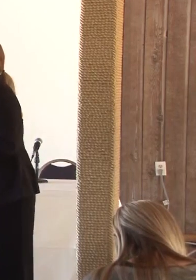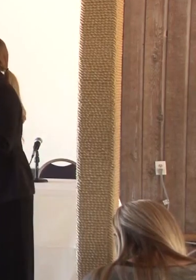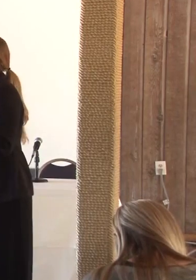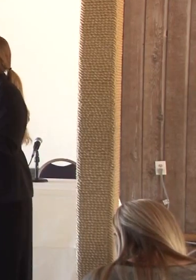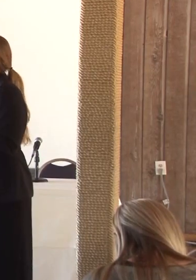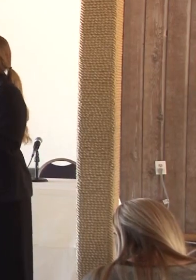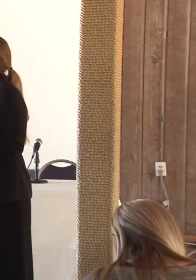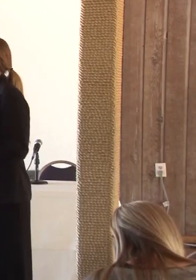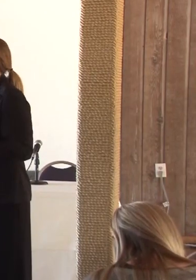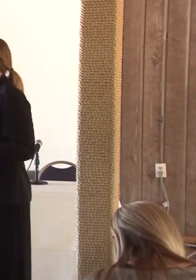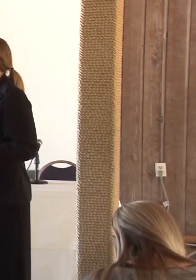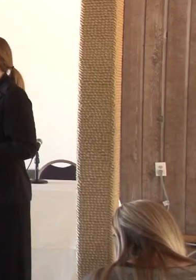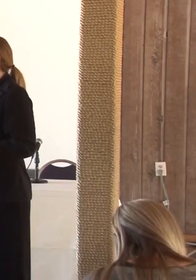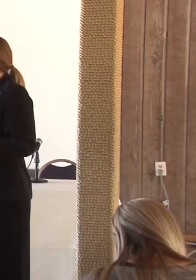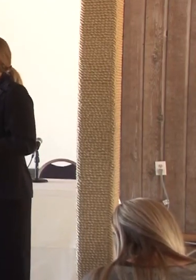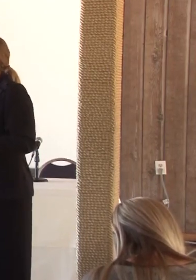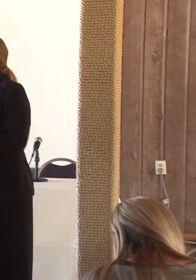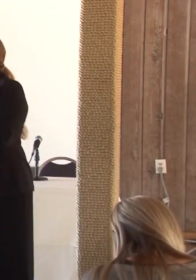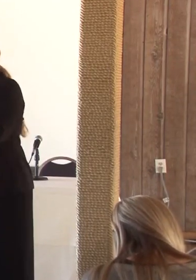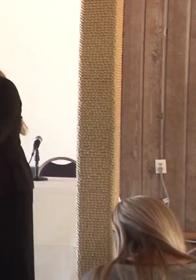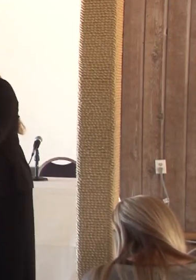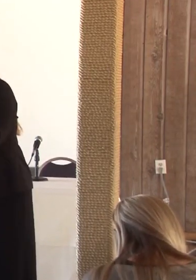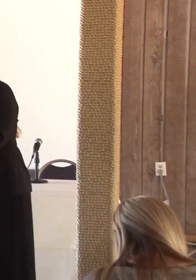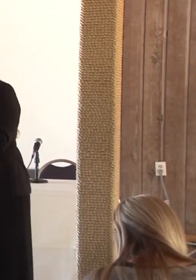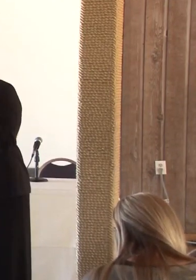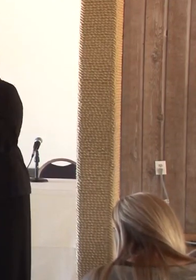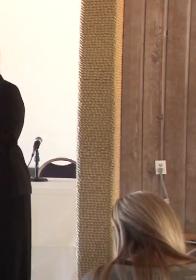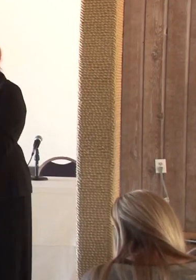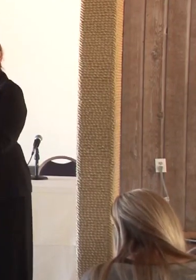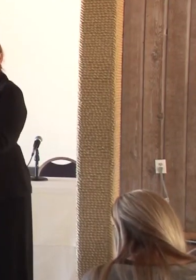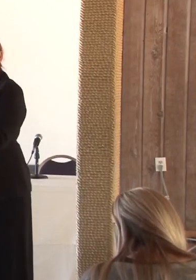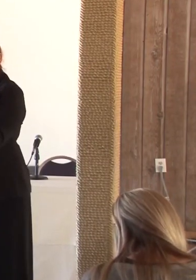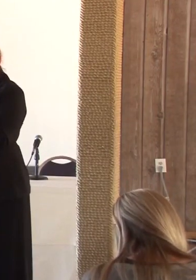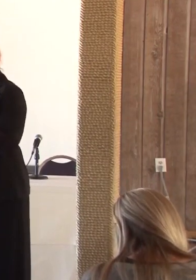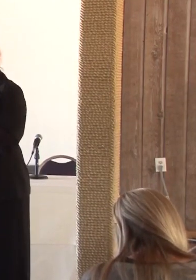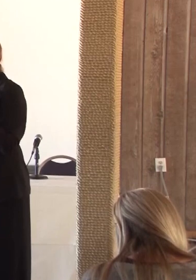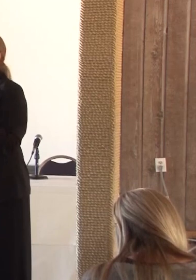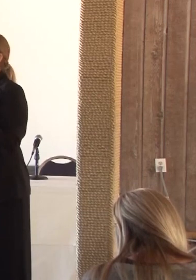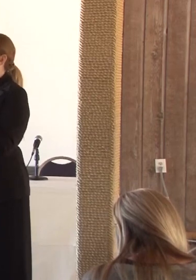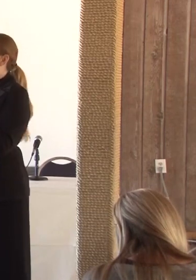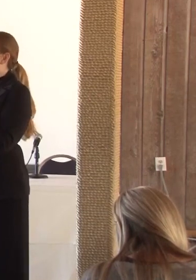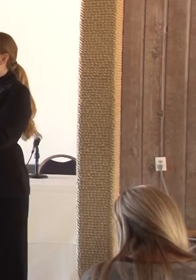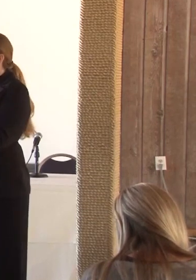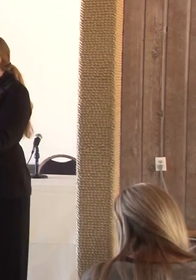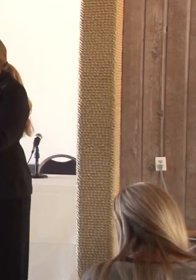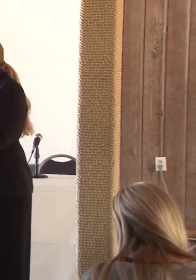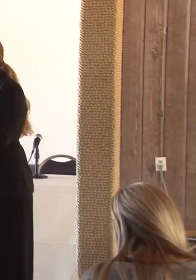a student or a health care provider or a business owner or if you're human.